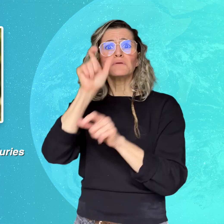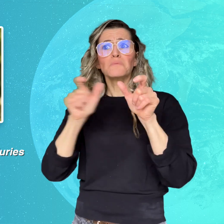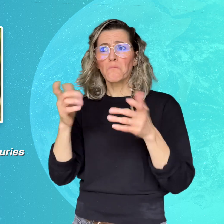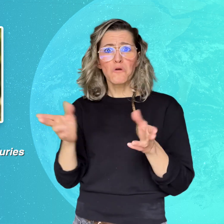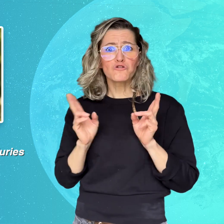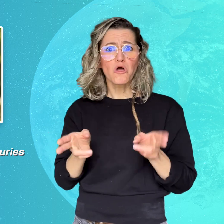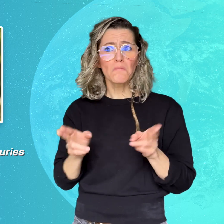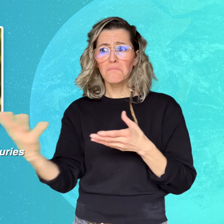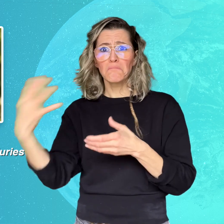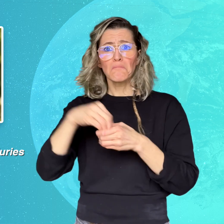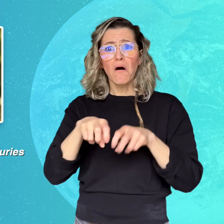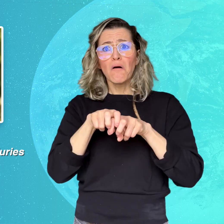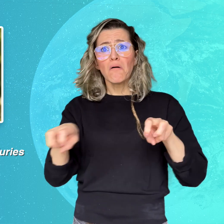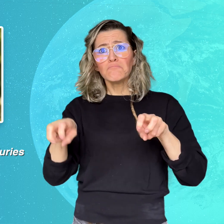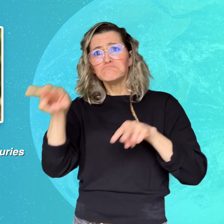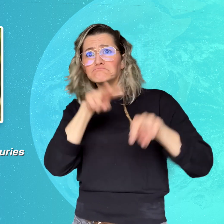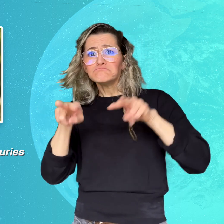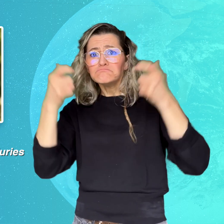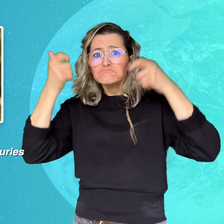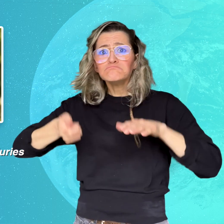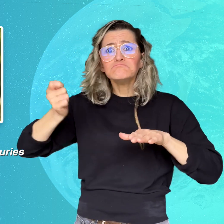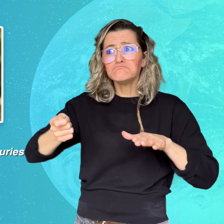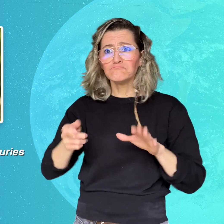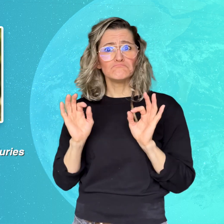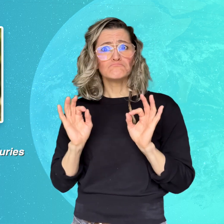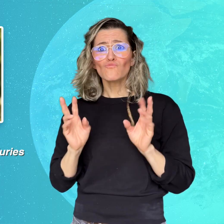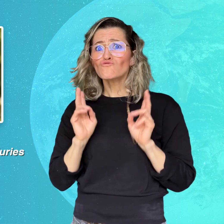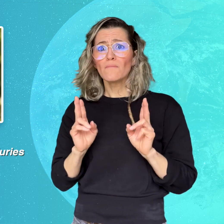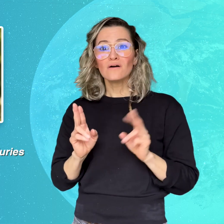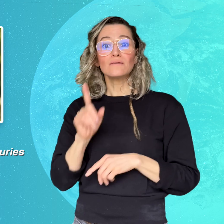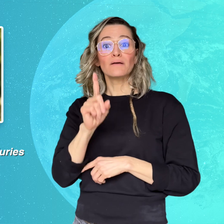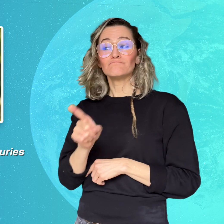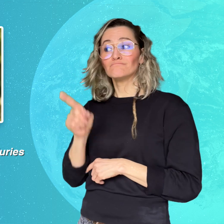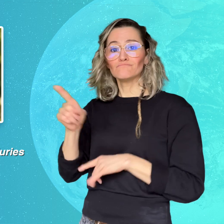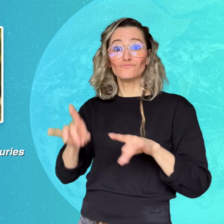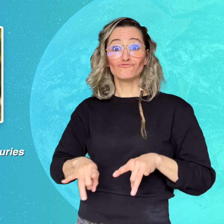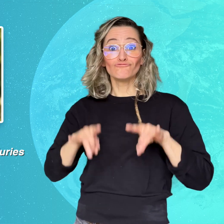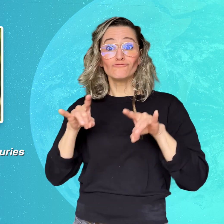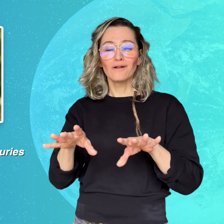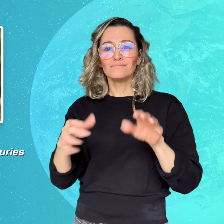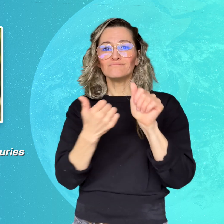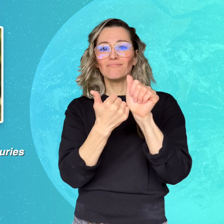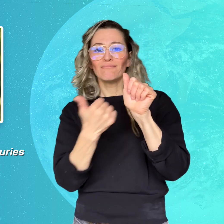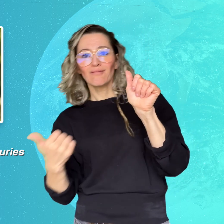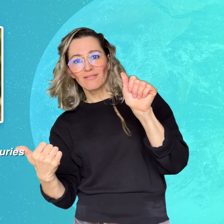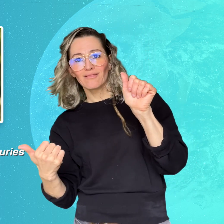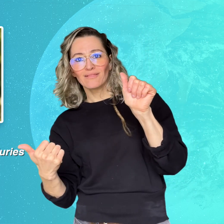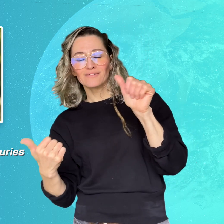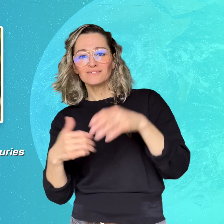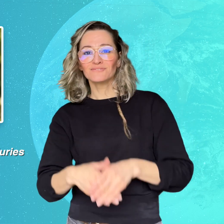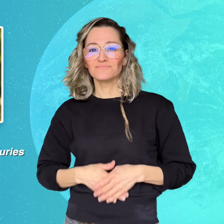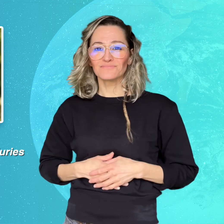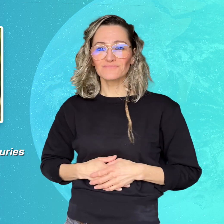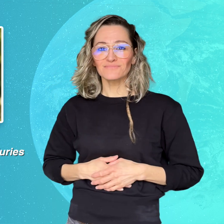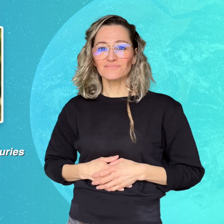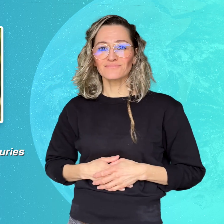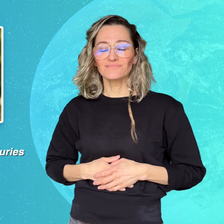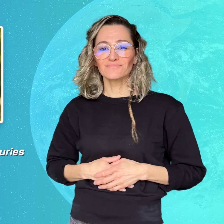Deaf people routinely serve as jurors.